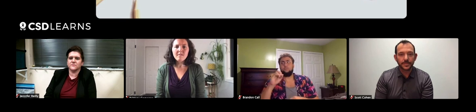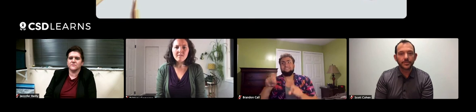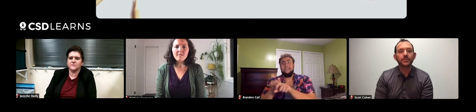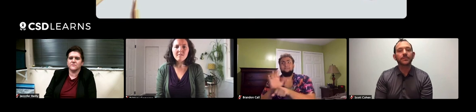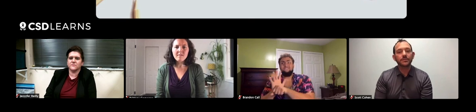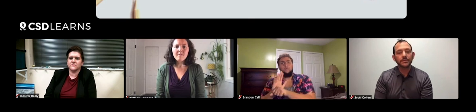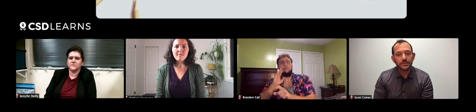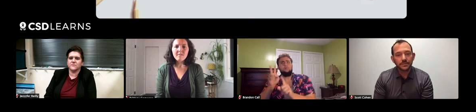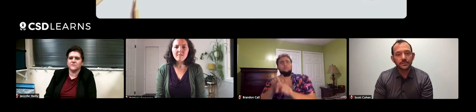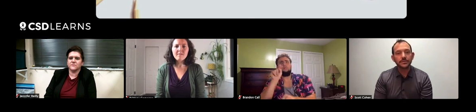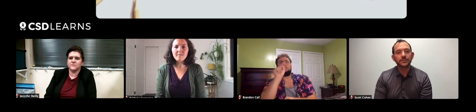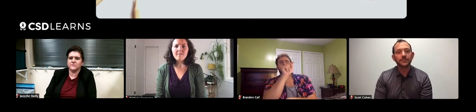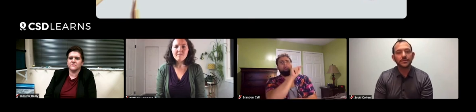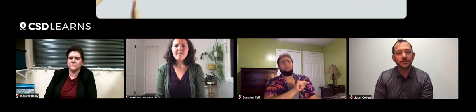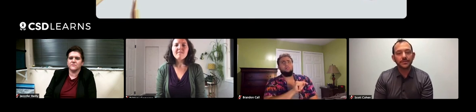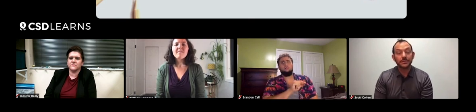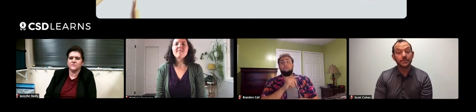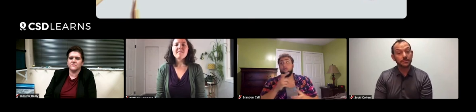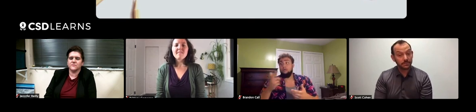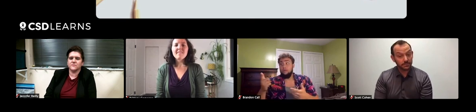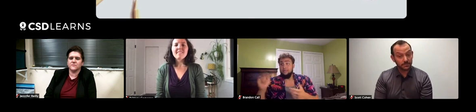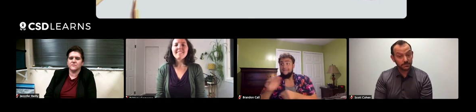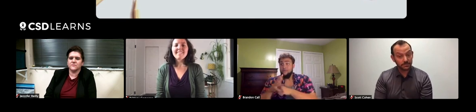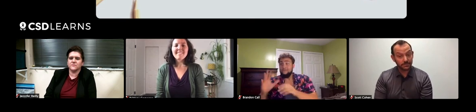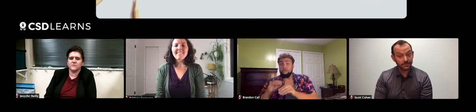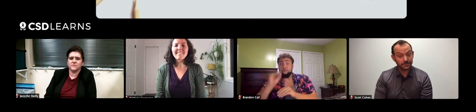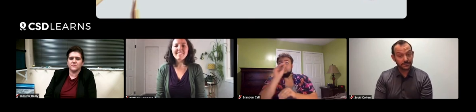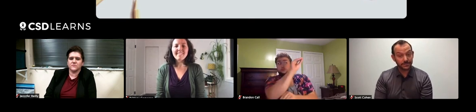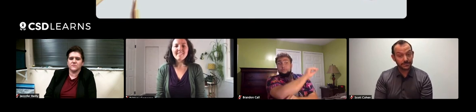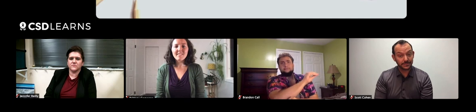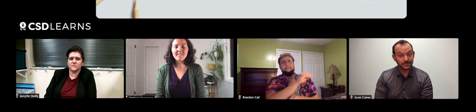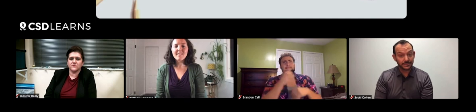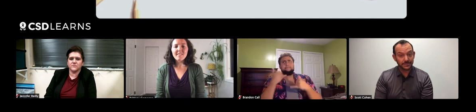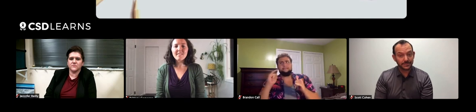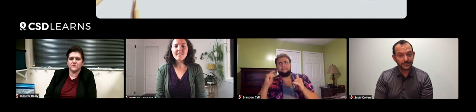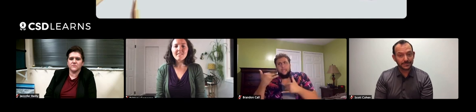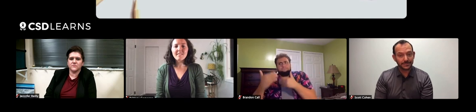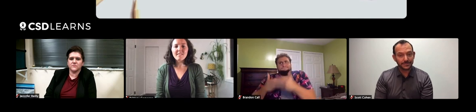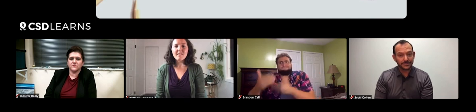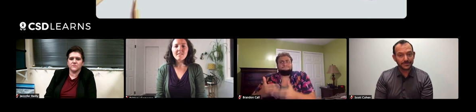So these videos can be moved along to these other locations, and they just have to be adjusted to be ready